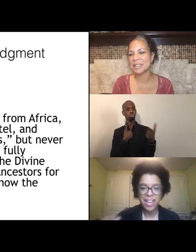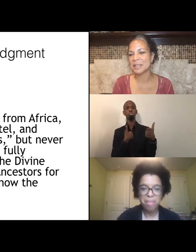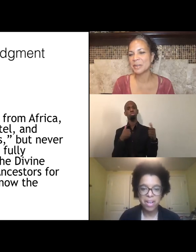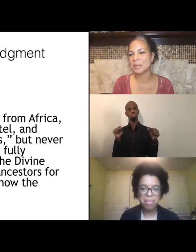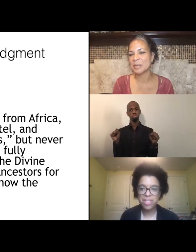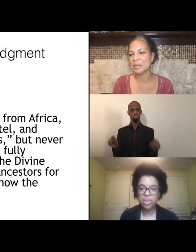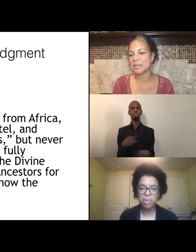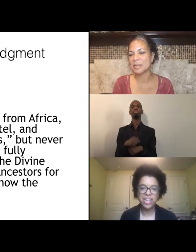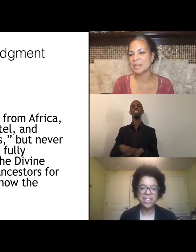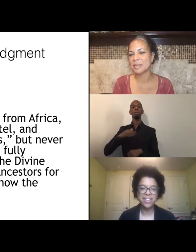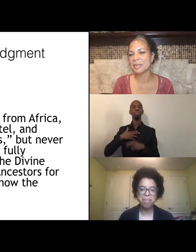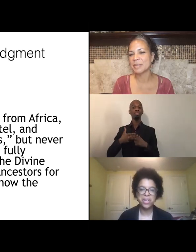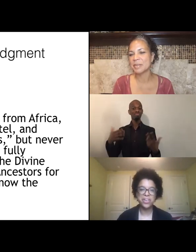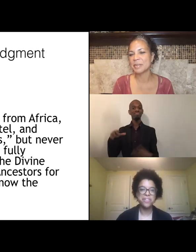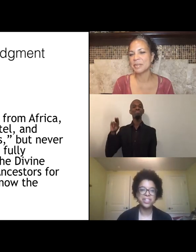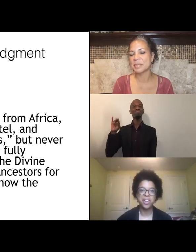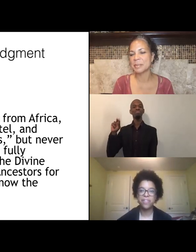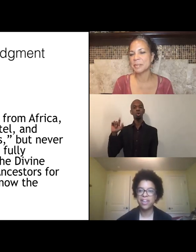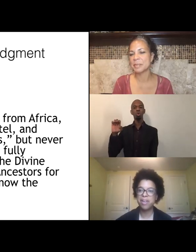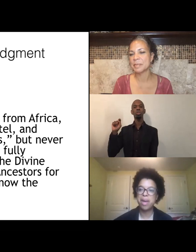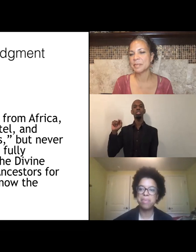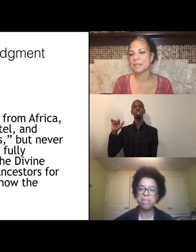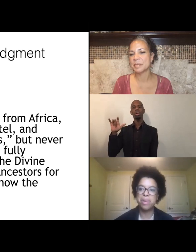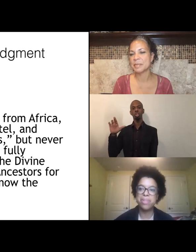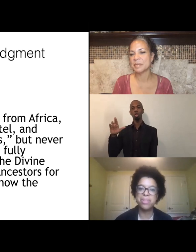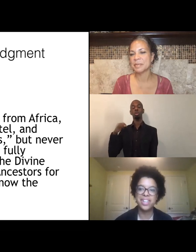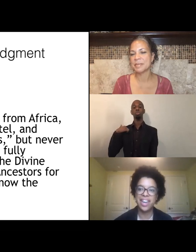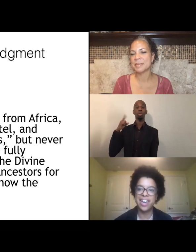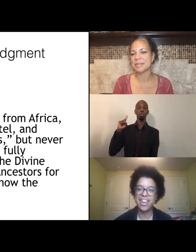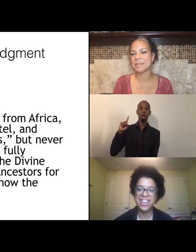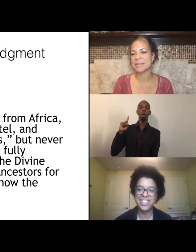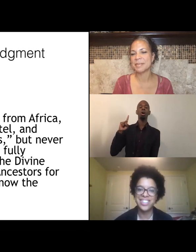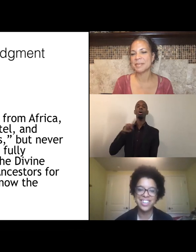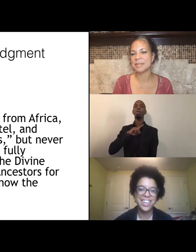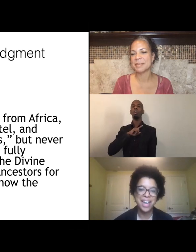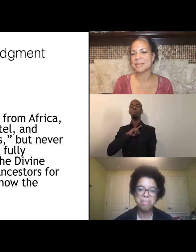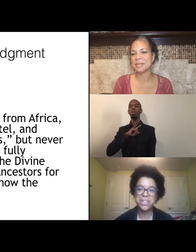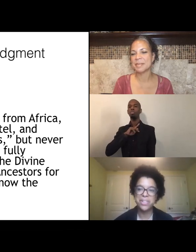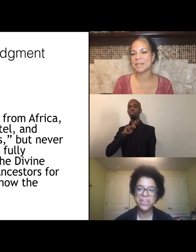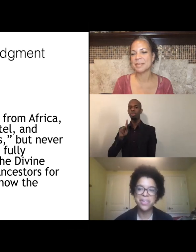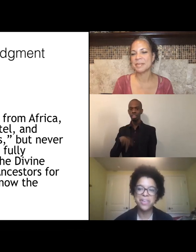Yeah, my name is Nicole Taylor. I'm here in Philadelphia. I'm happy to be with you today and happy to learn.